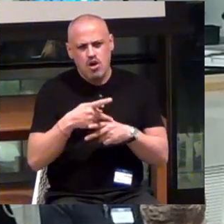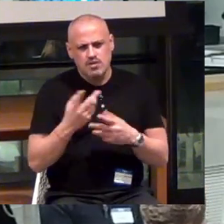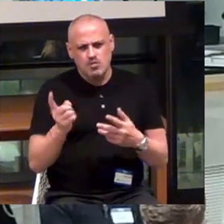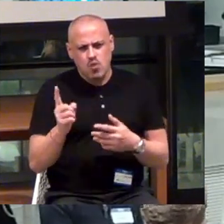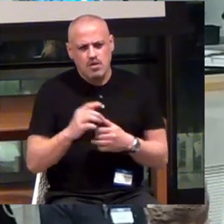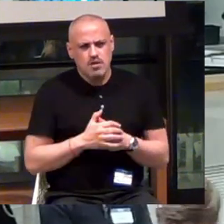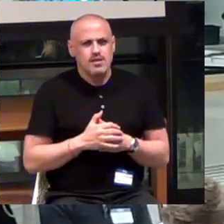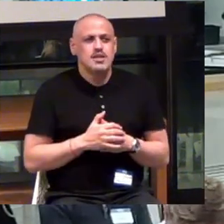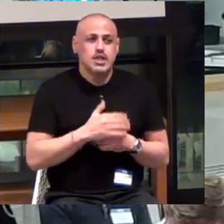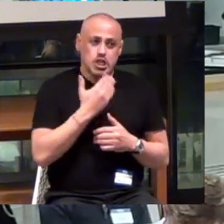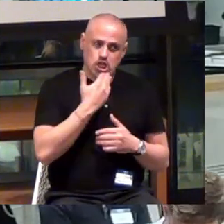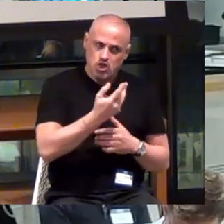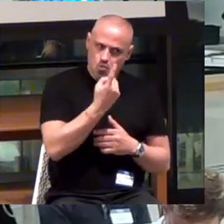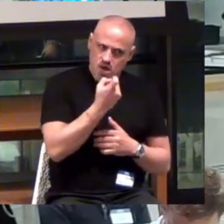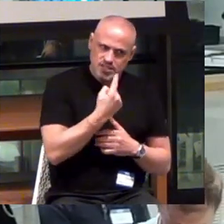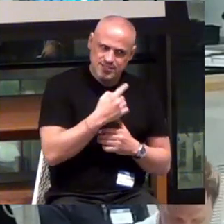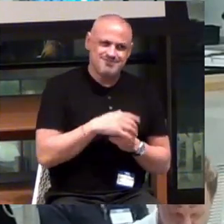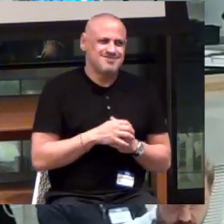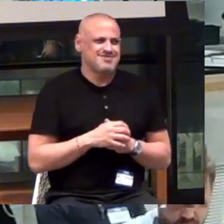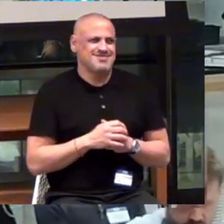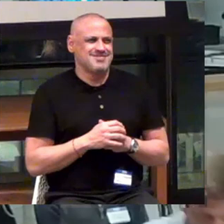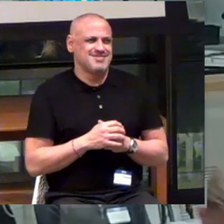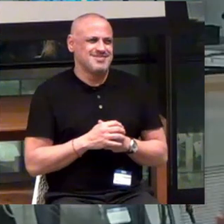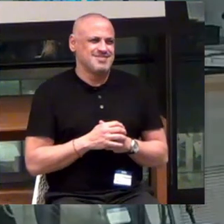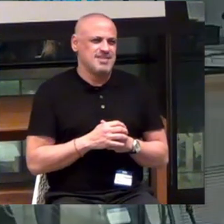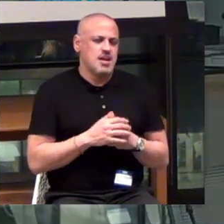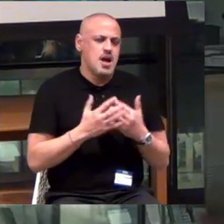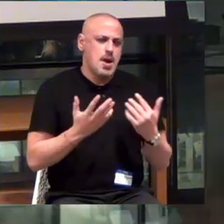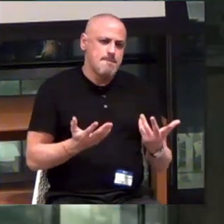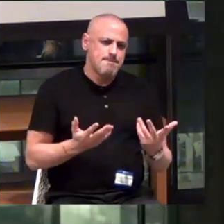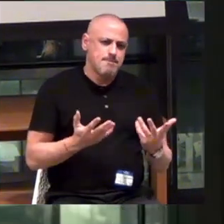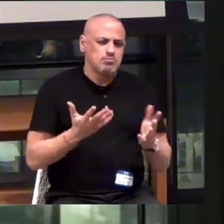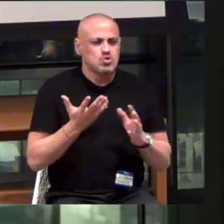It's a very good question. So...